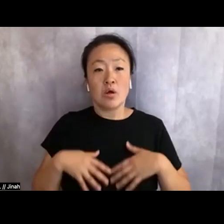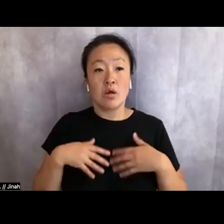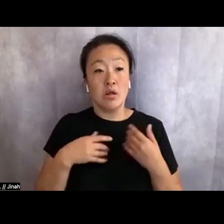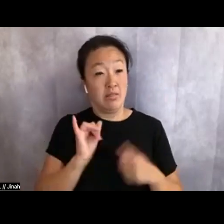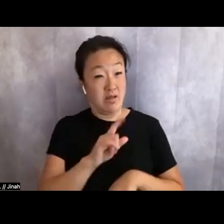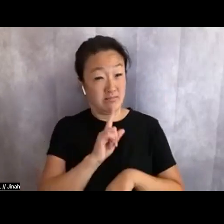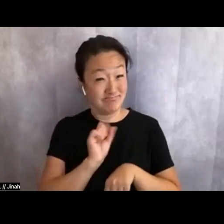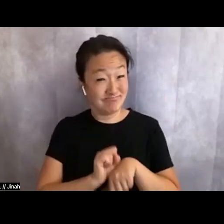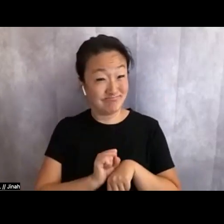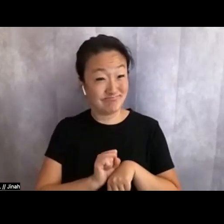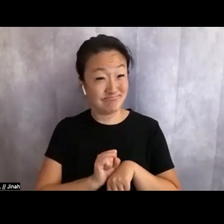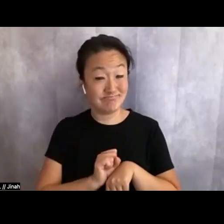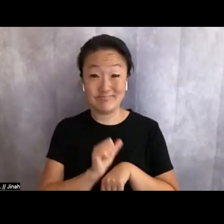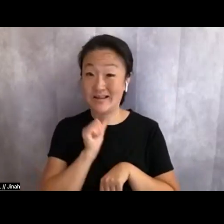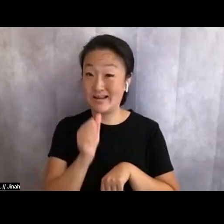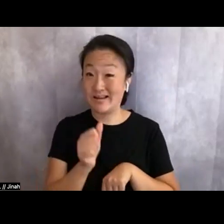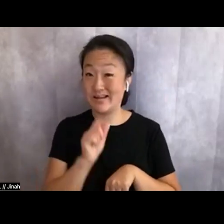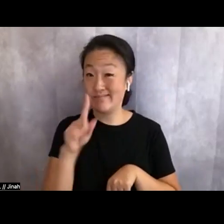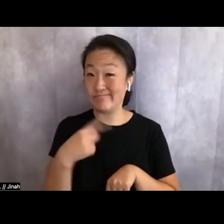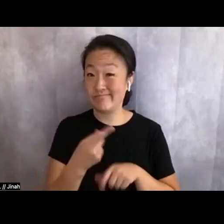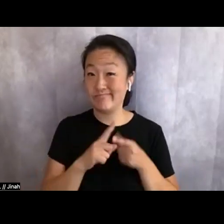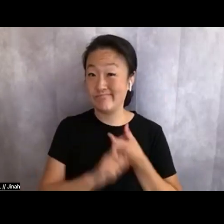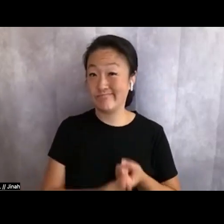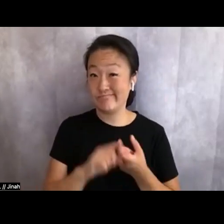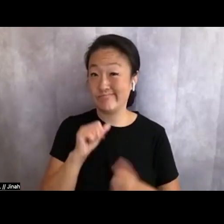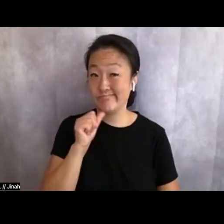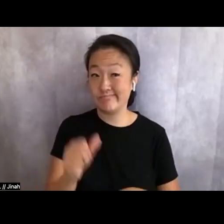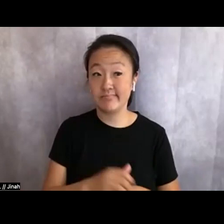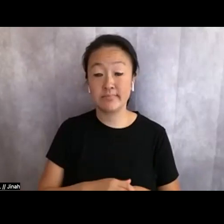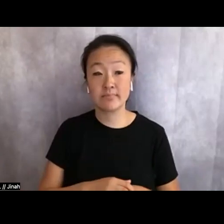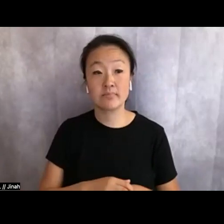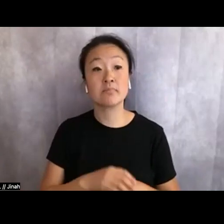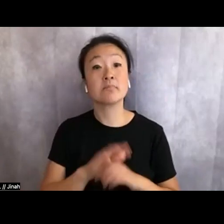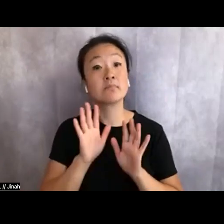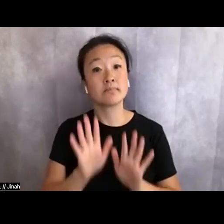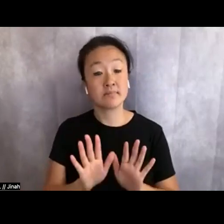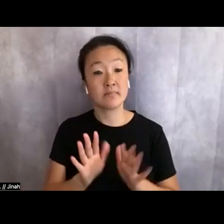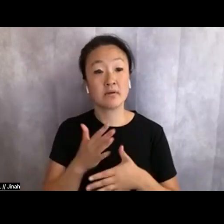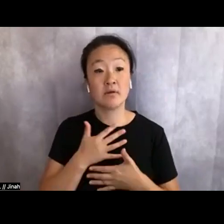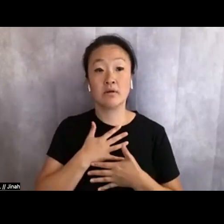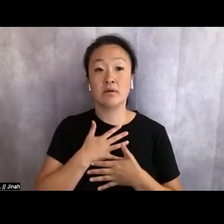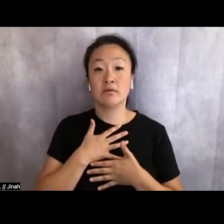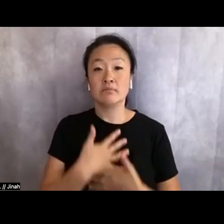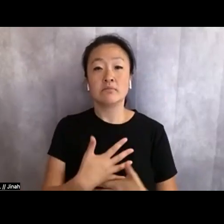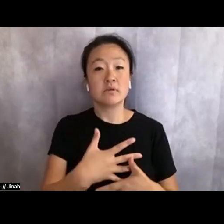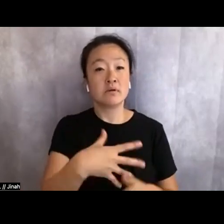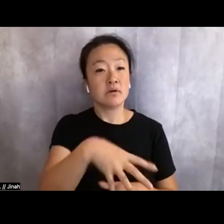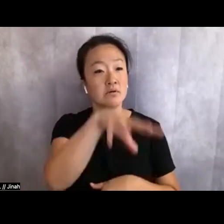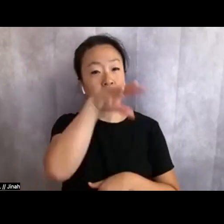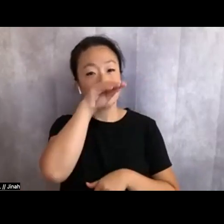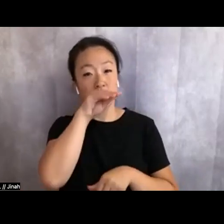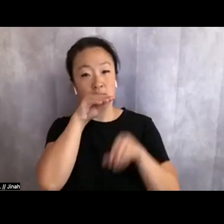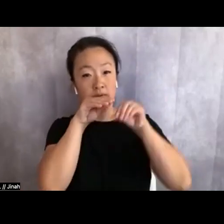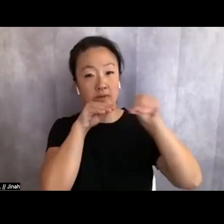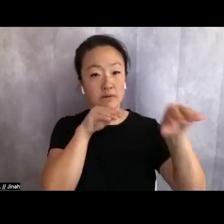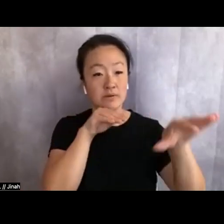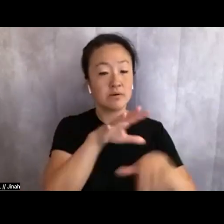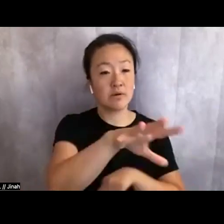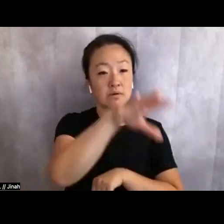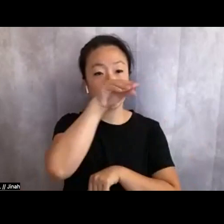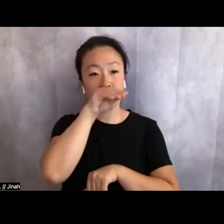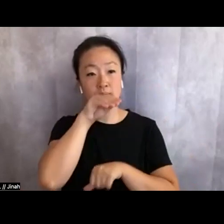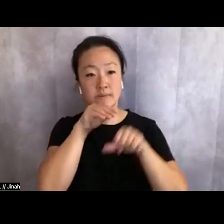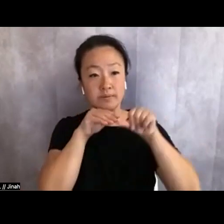is not platonic. Now, breathe same air. Nostril kinetic by way of brow cleft,